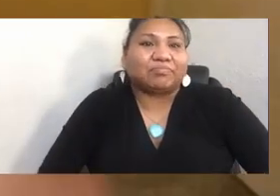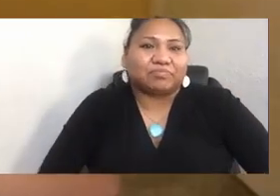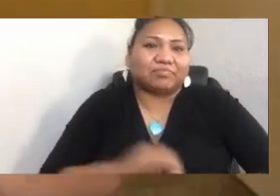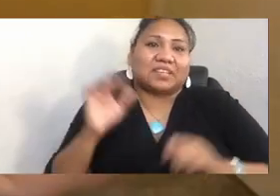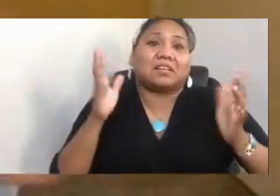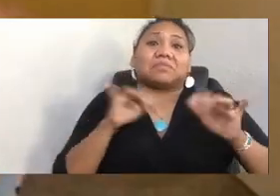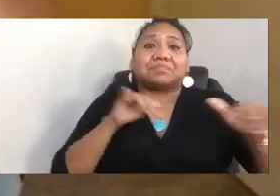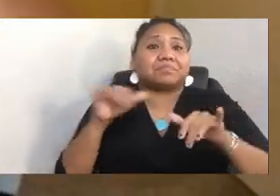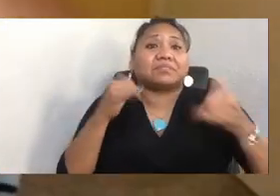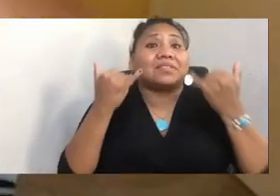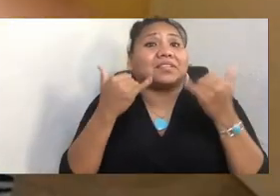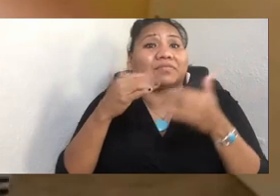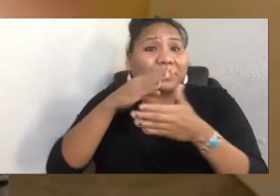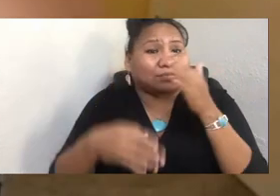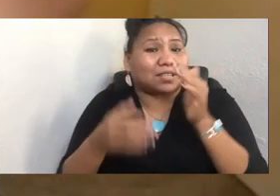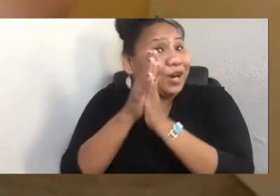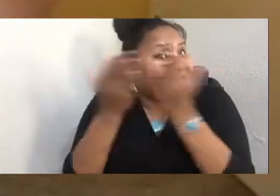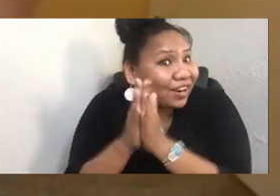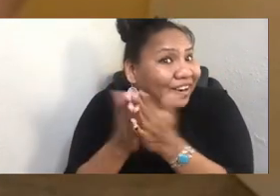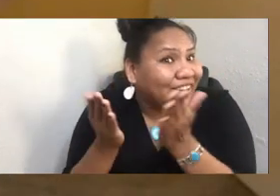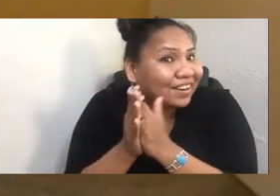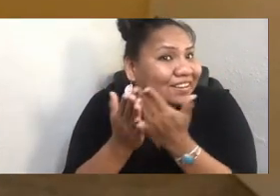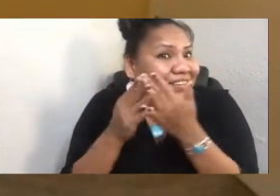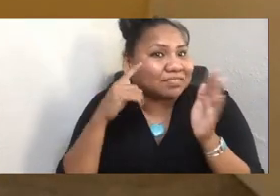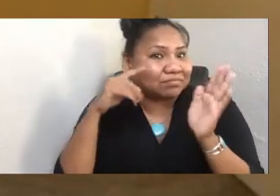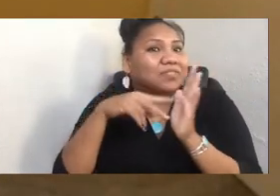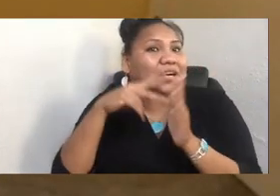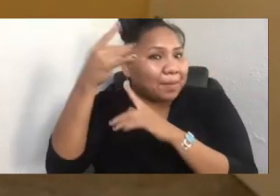The book for this project will come out next fall, October. Indigenous Peoples' Day of next fall.